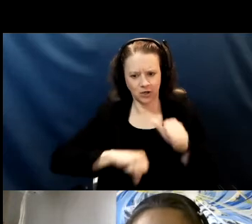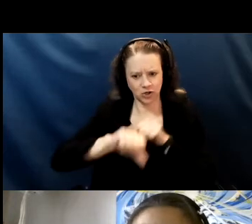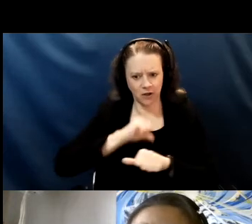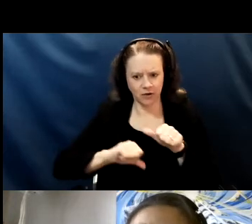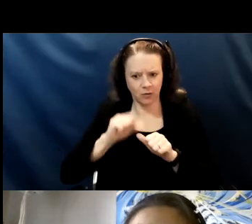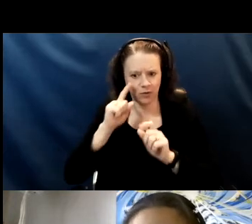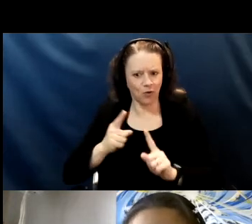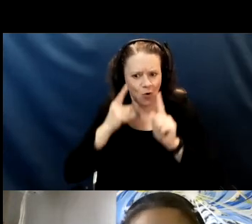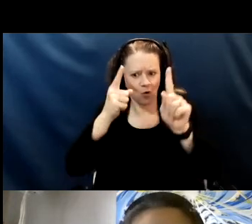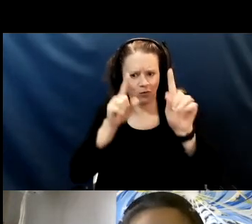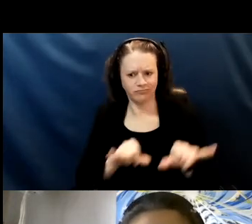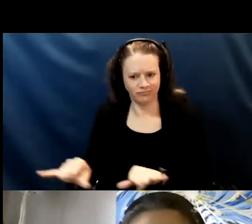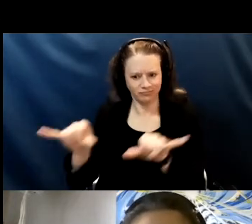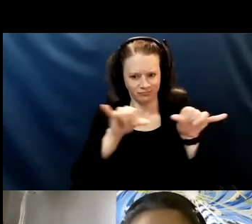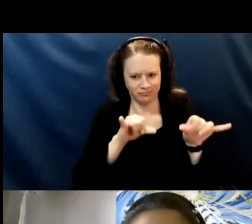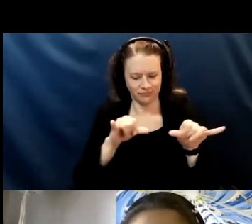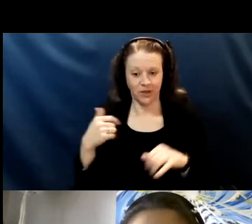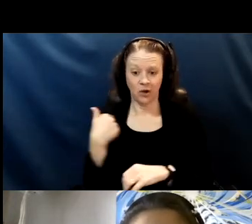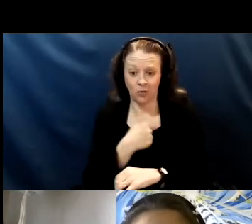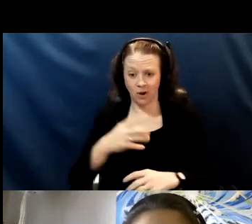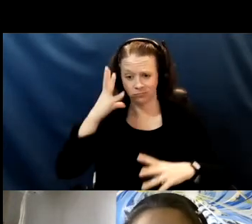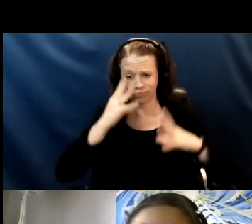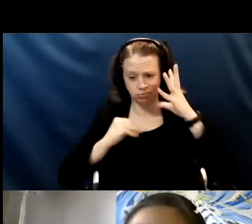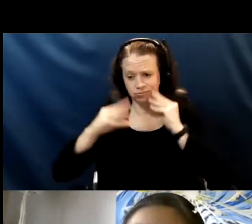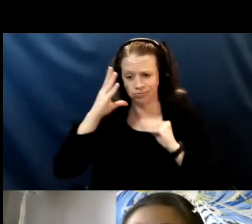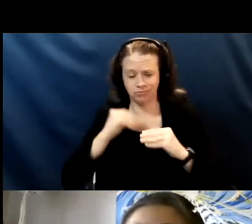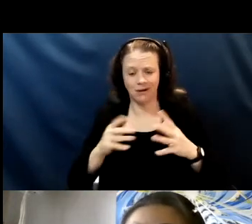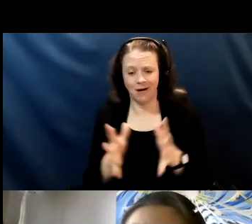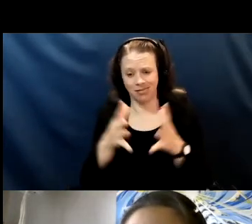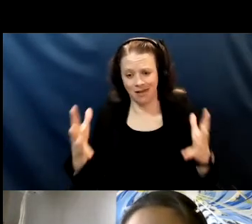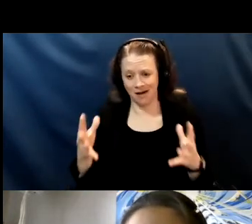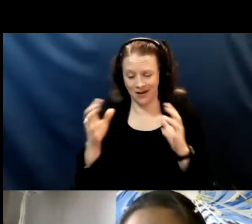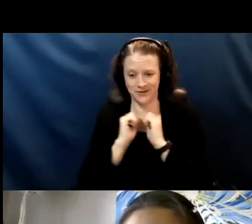And that we have been through a lot together but that we are resilient